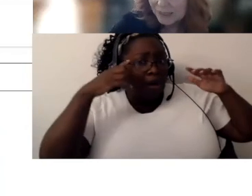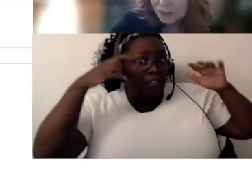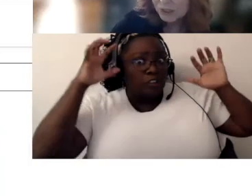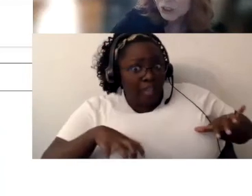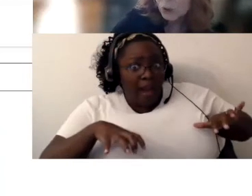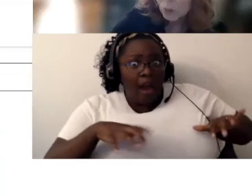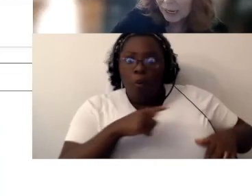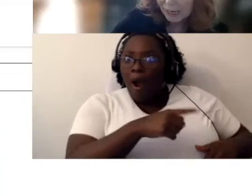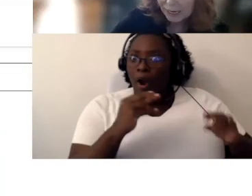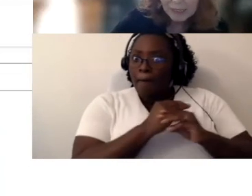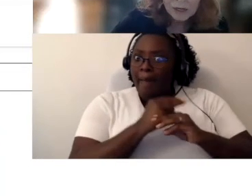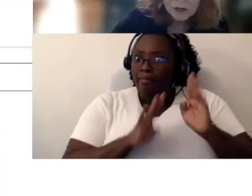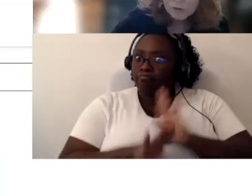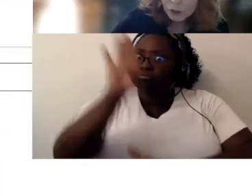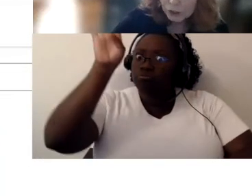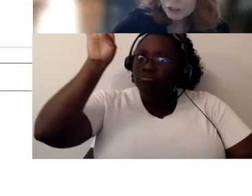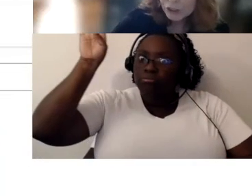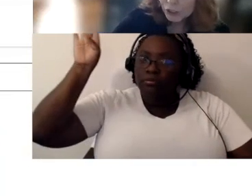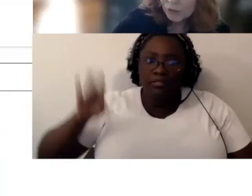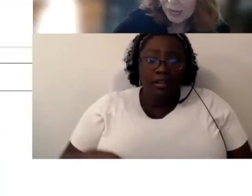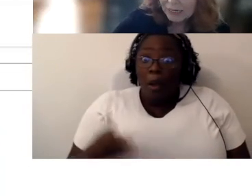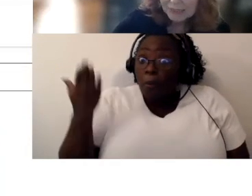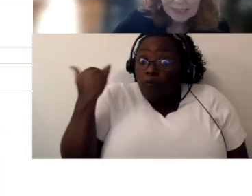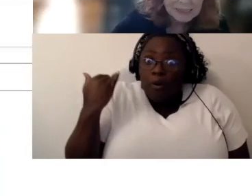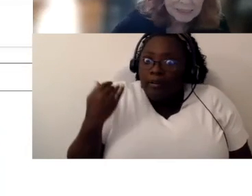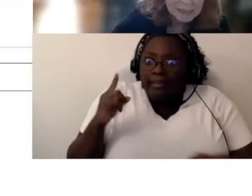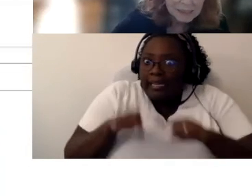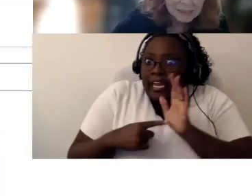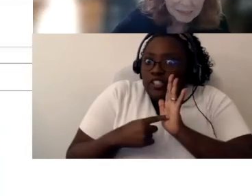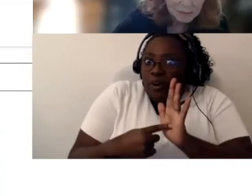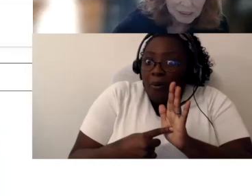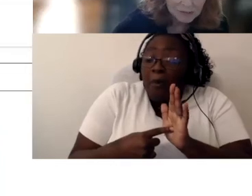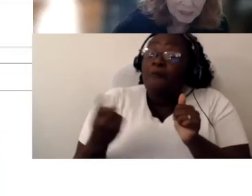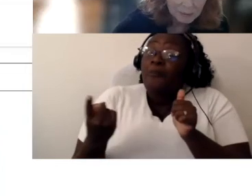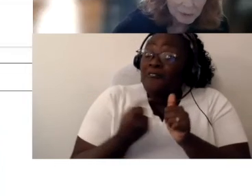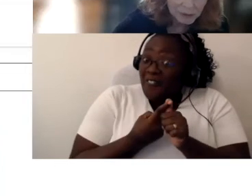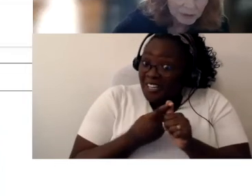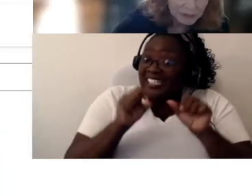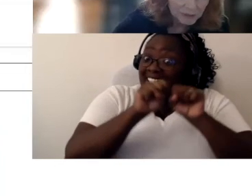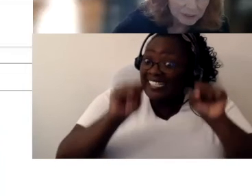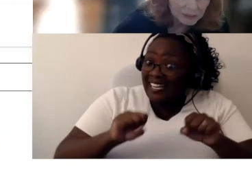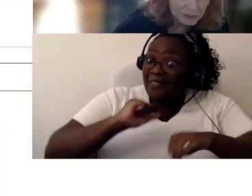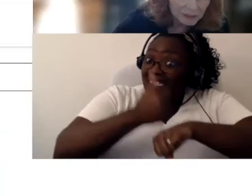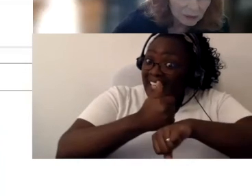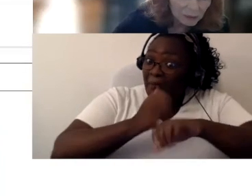But there is no way for her to show that until a system was developed with her interviewers,